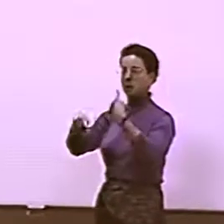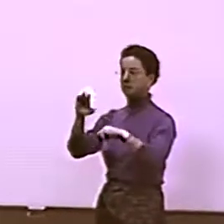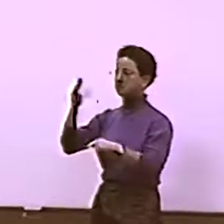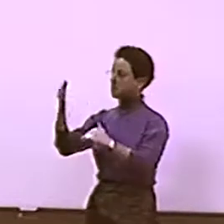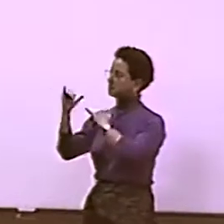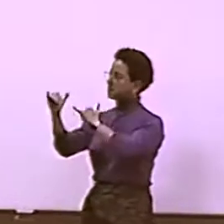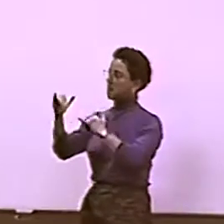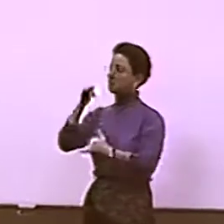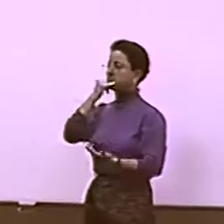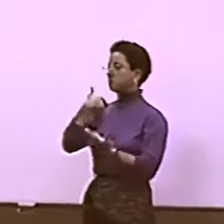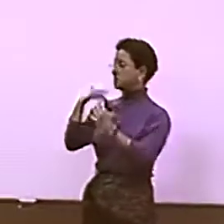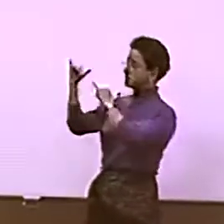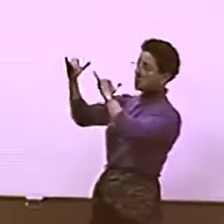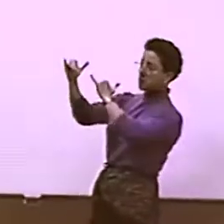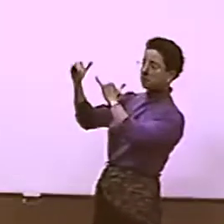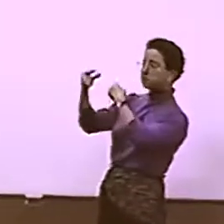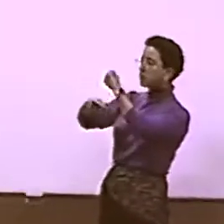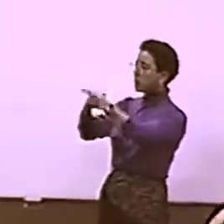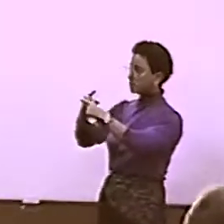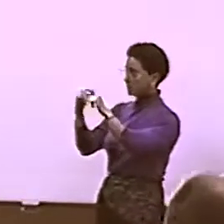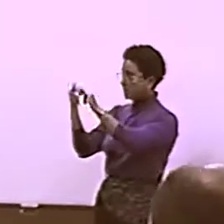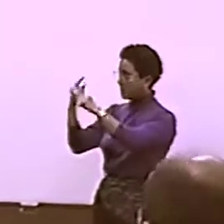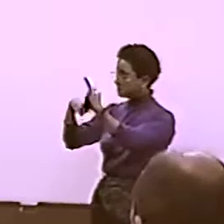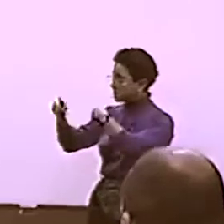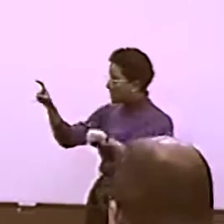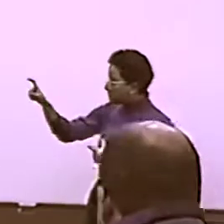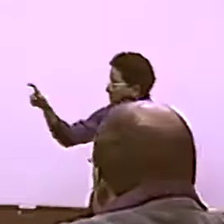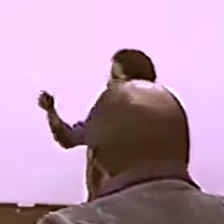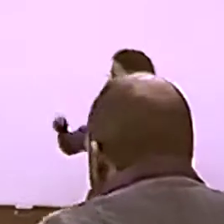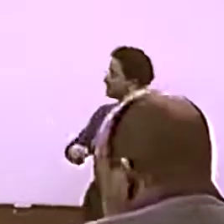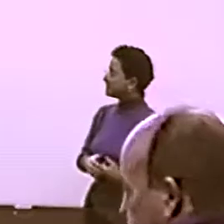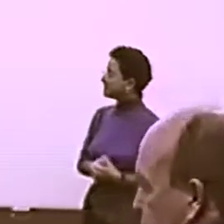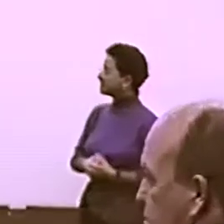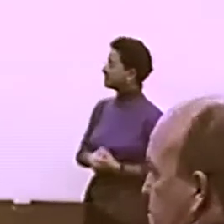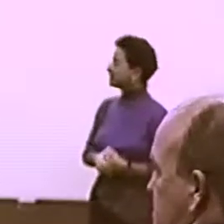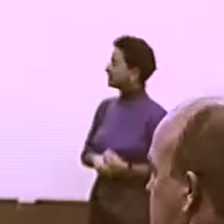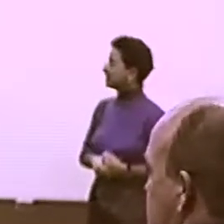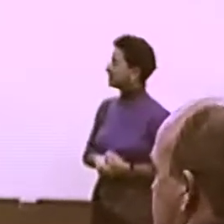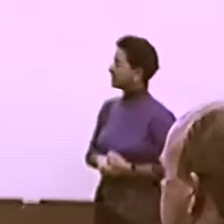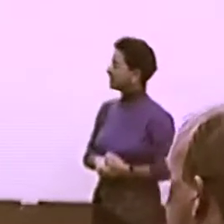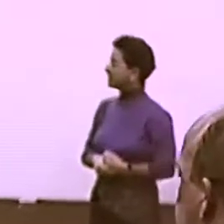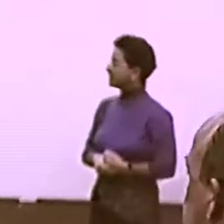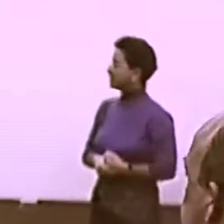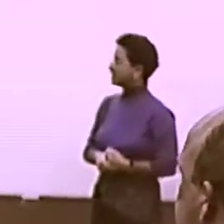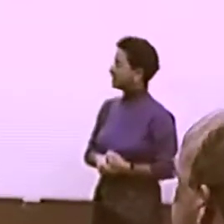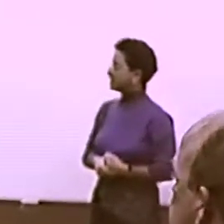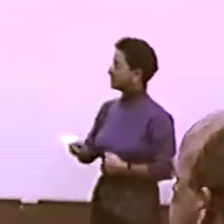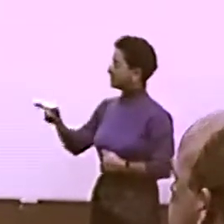WITH WORDS LIKE "SOUL" AND A FEW WORDS LIKE THAT, BUT I DON'T KNOW.